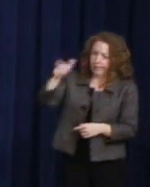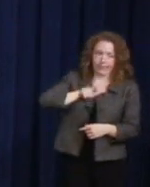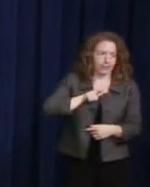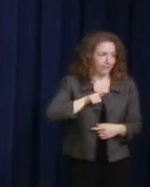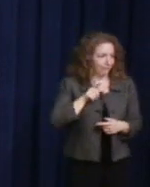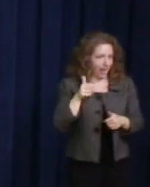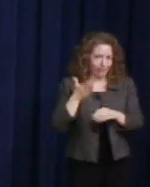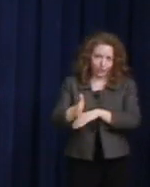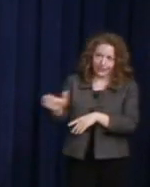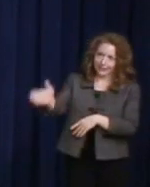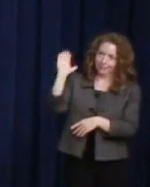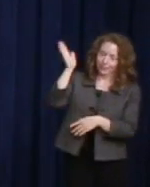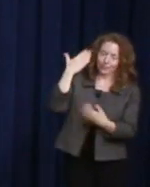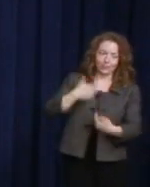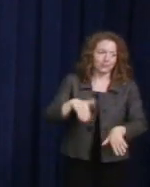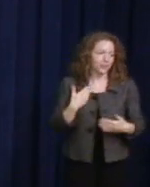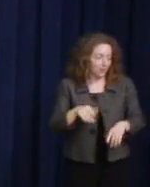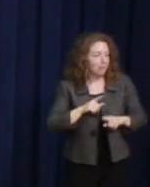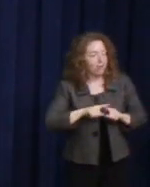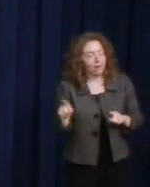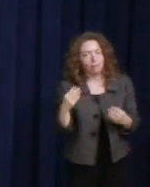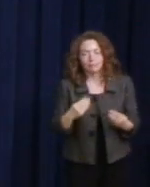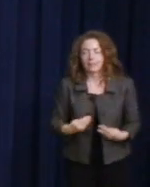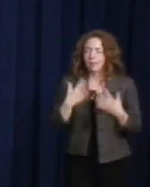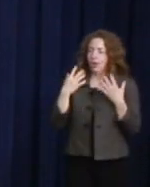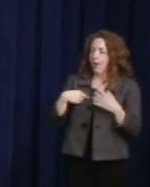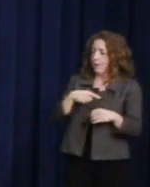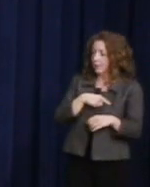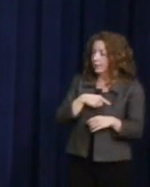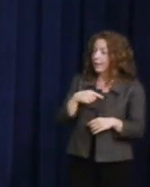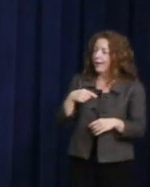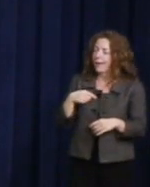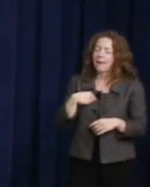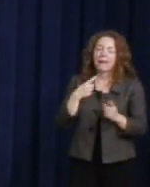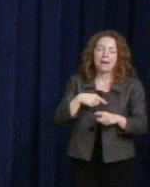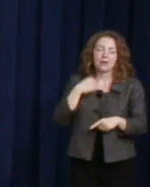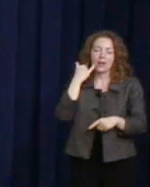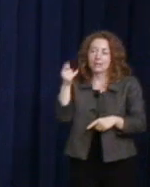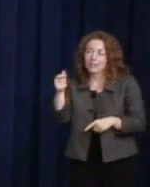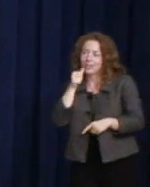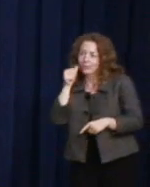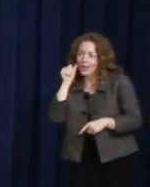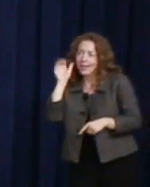But he's such an inspiration to all of us. I called him yesterday and his voicemail said,